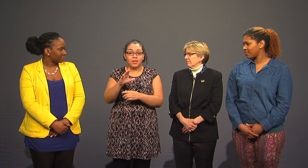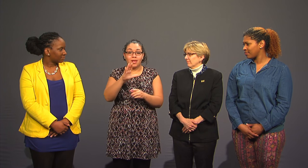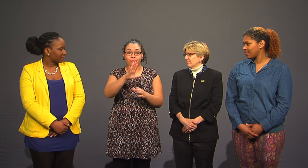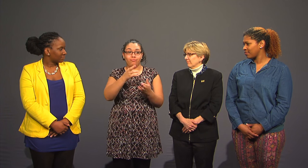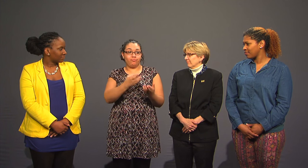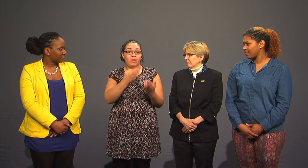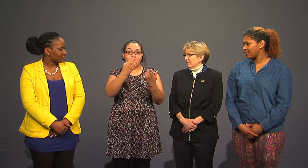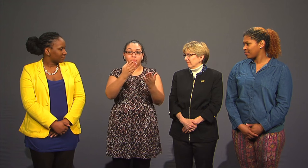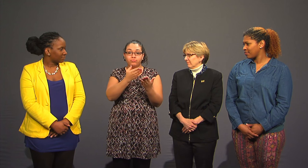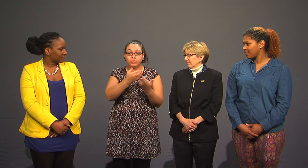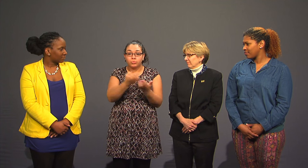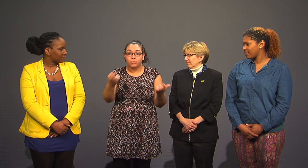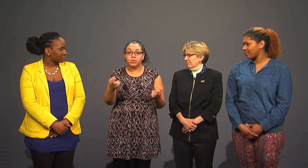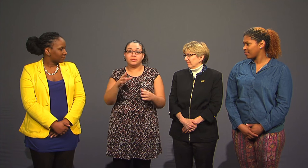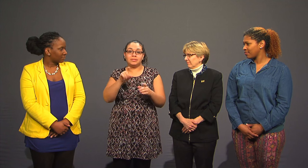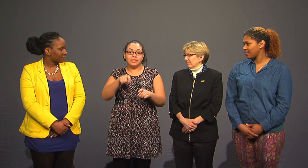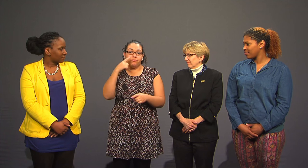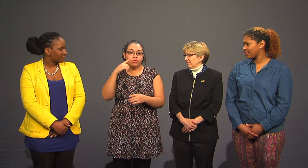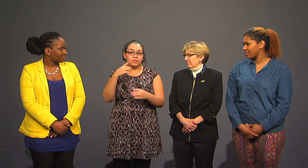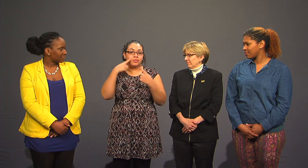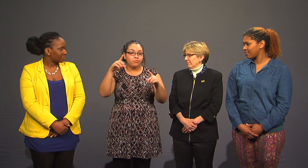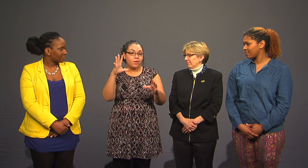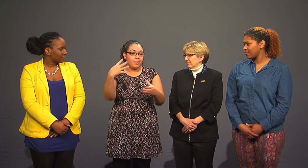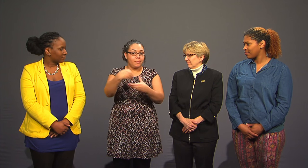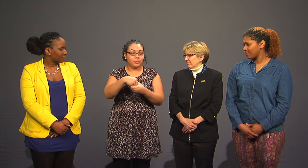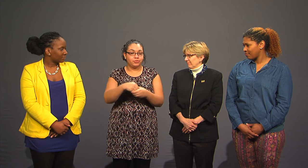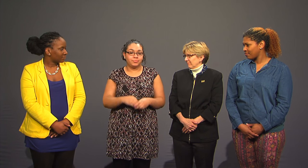It will recommend resources needed for successful implementation.